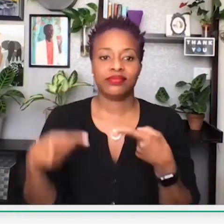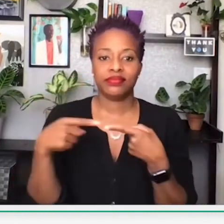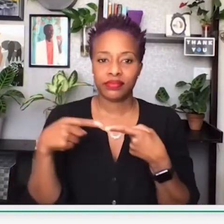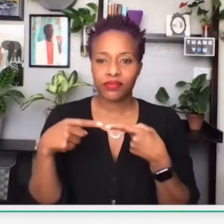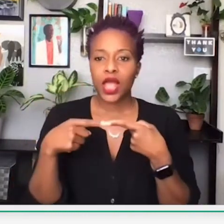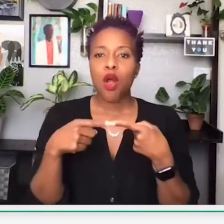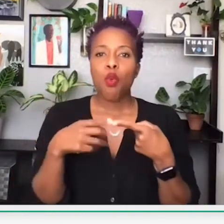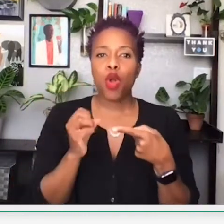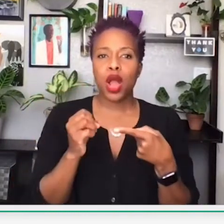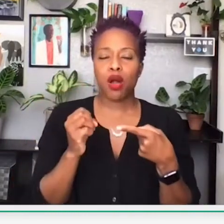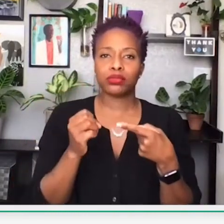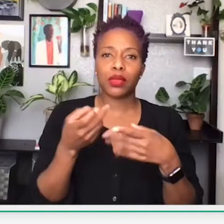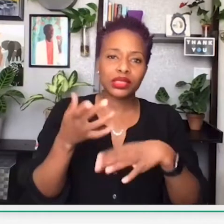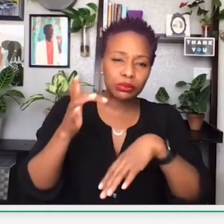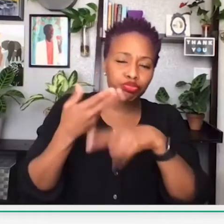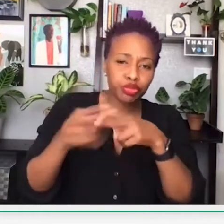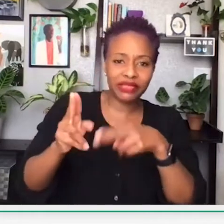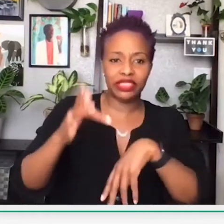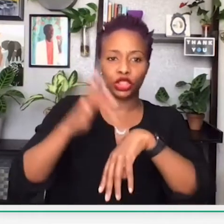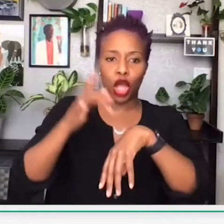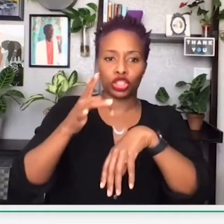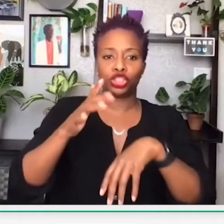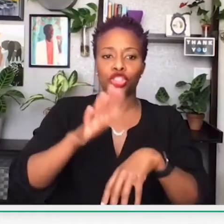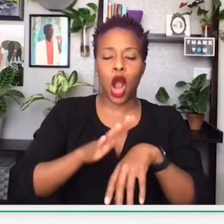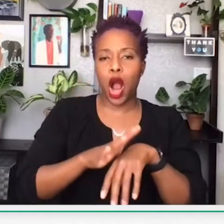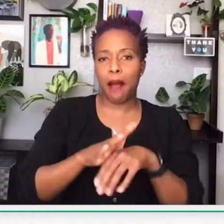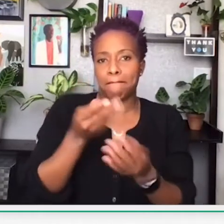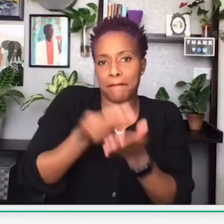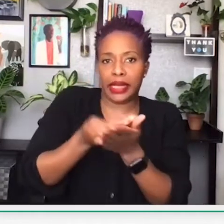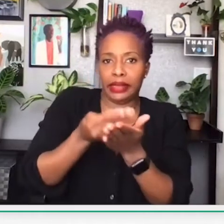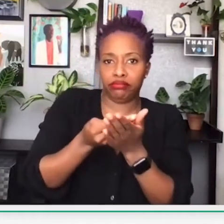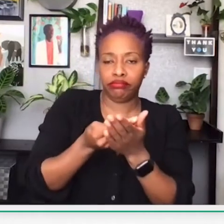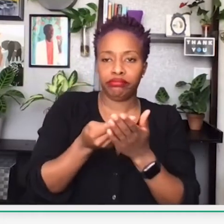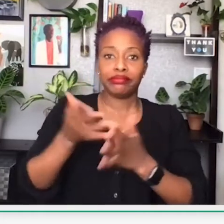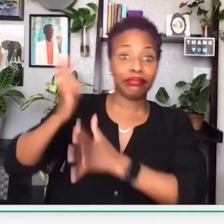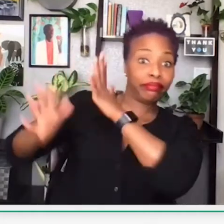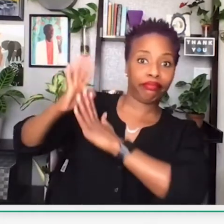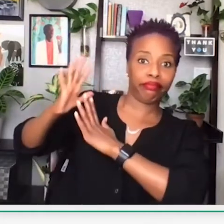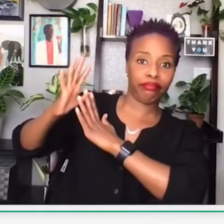So I've summarized some points, just some things that I'm going